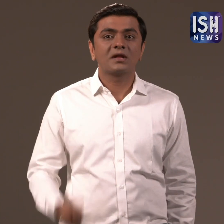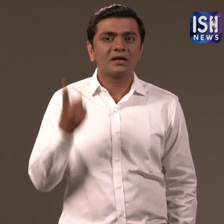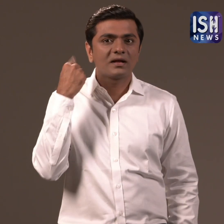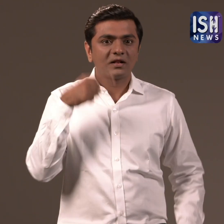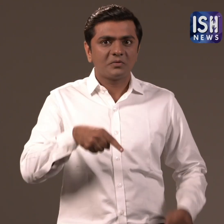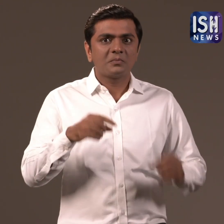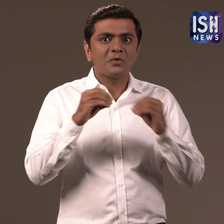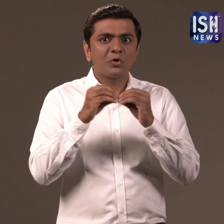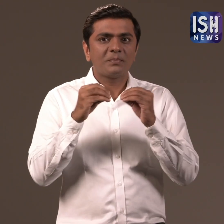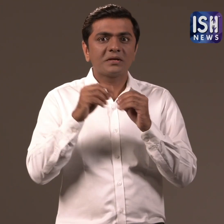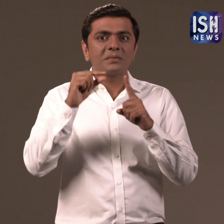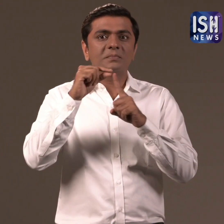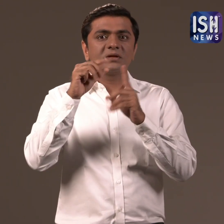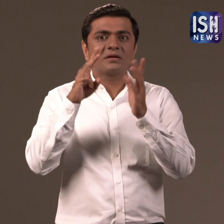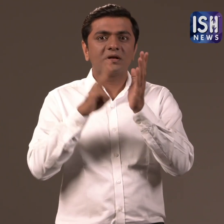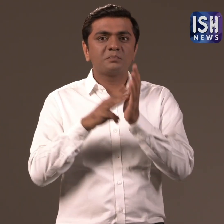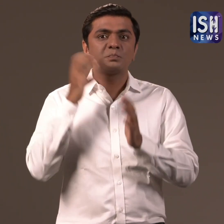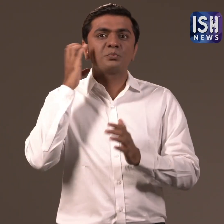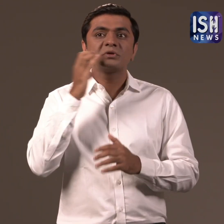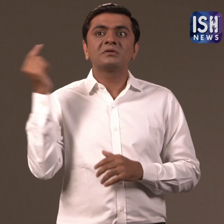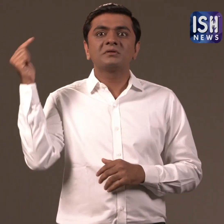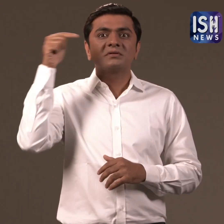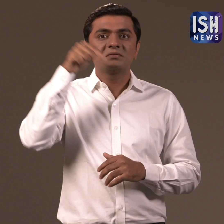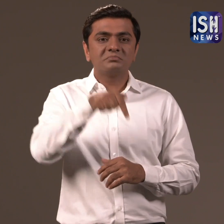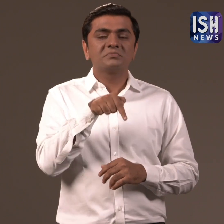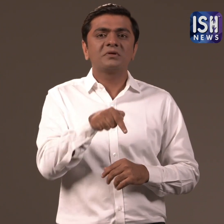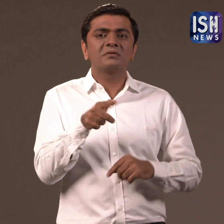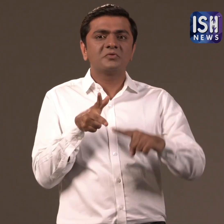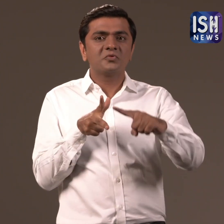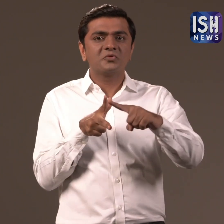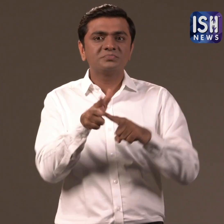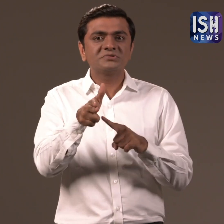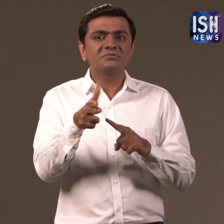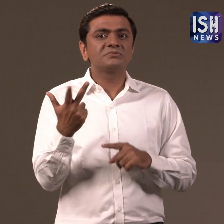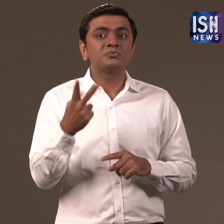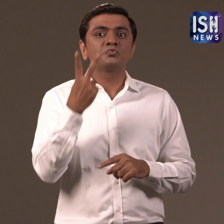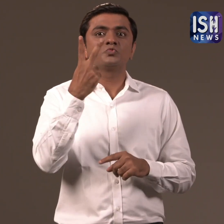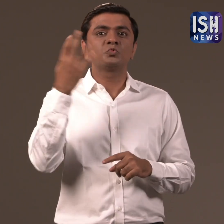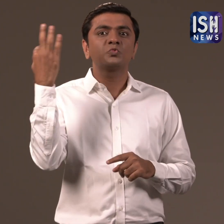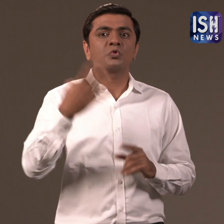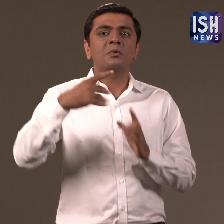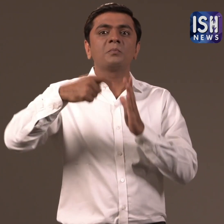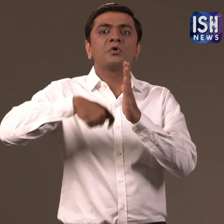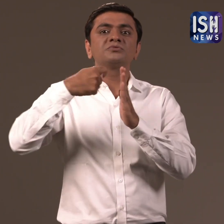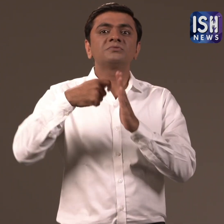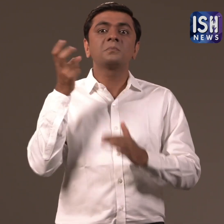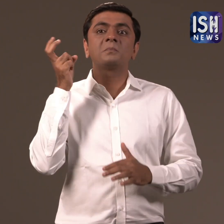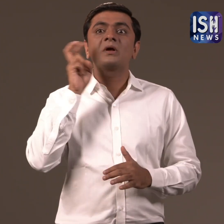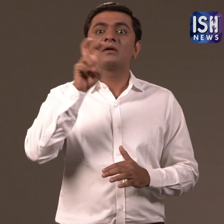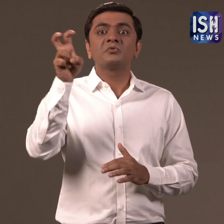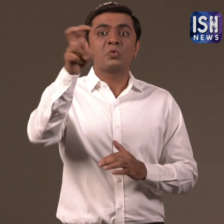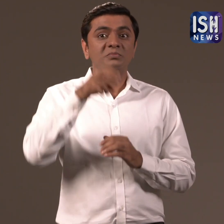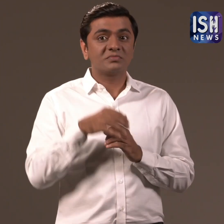Yesterday in Mumbai, Prime Minister Narendra Modi launched two new metro projects in the city.